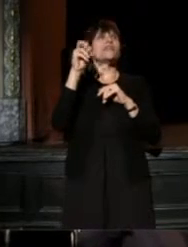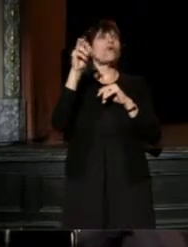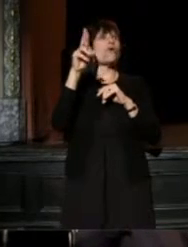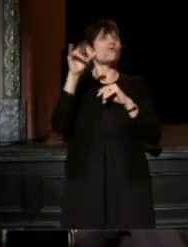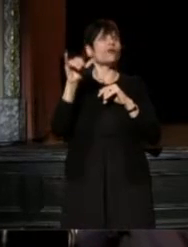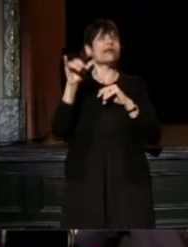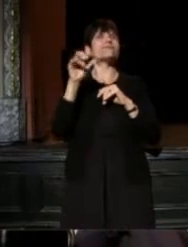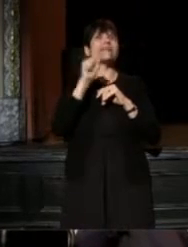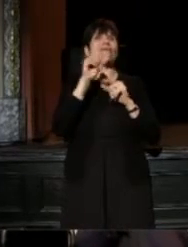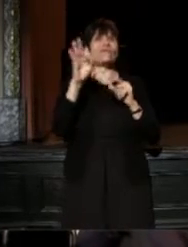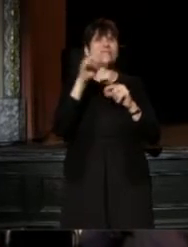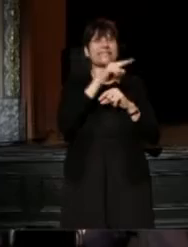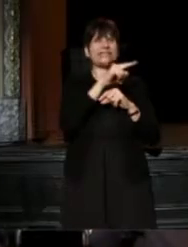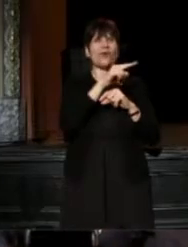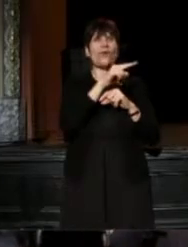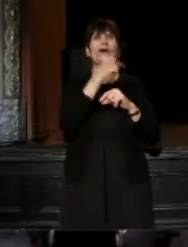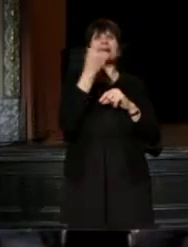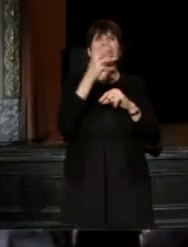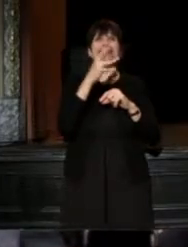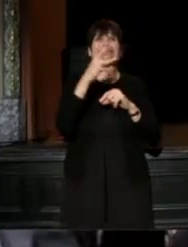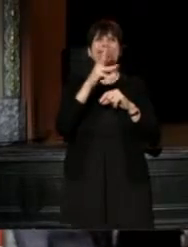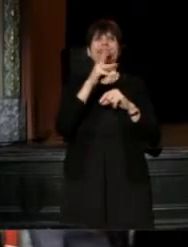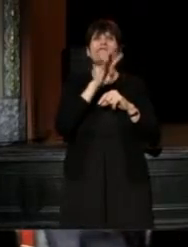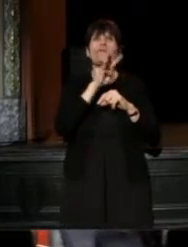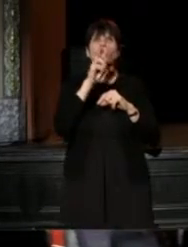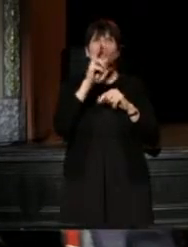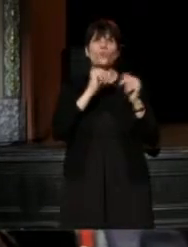and that they had a company of 42 actors at that time.